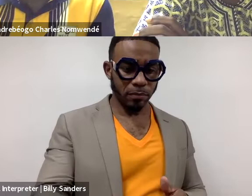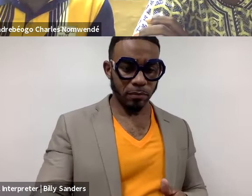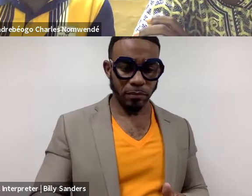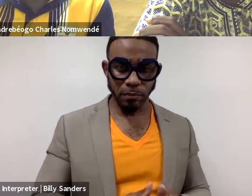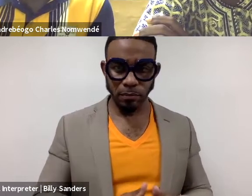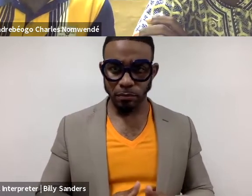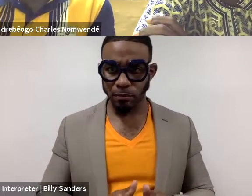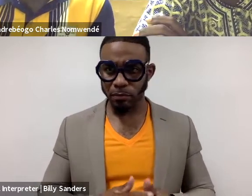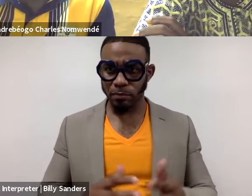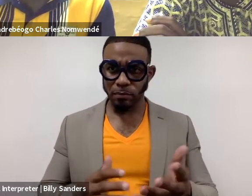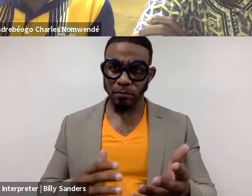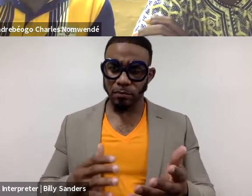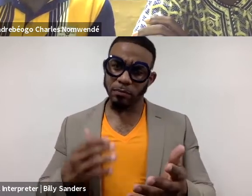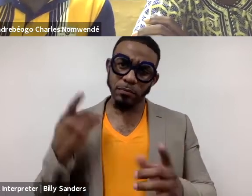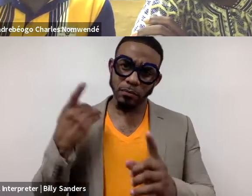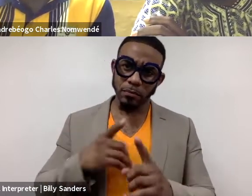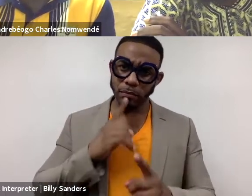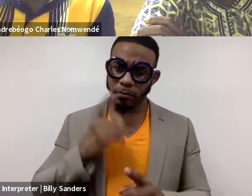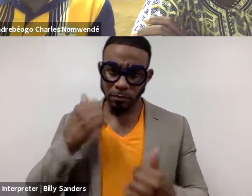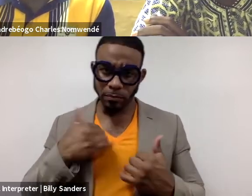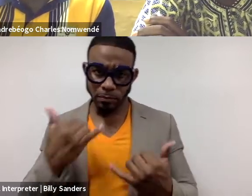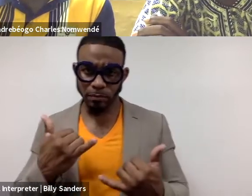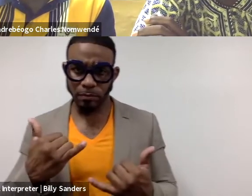The question for me today is